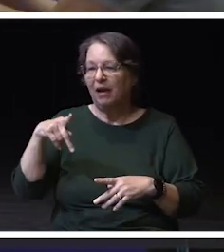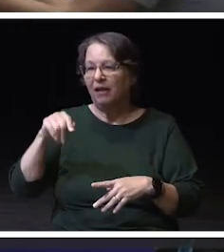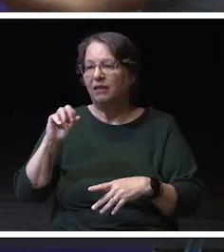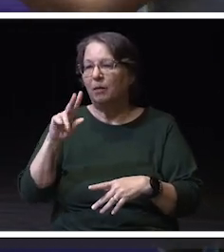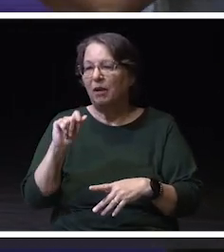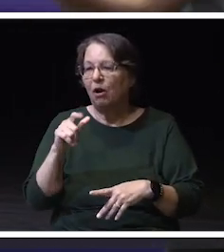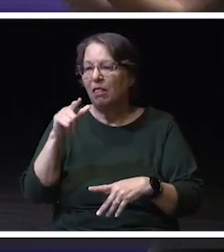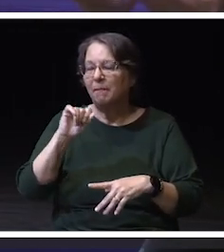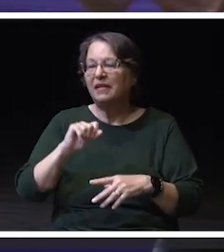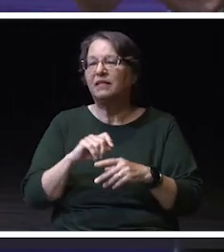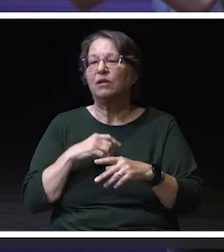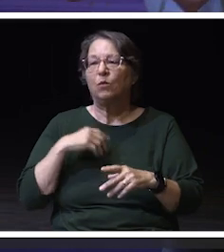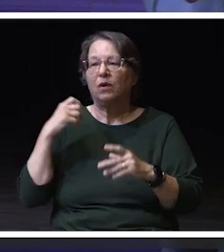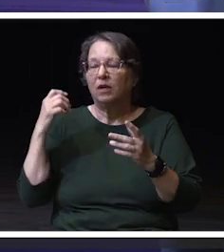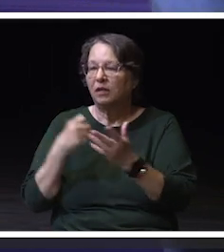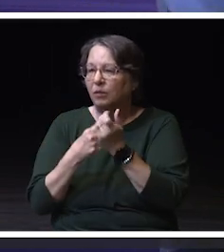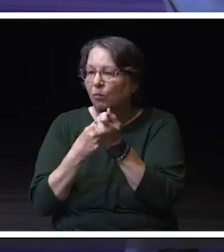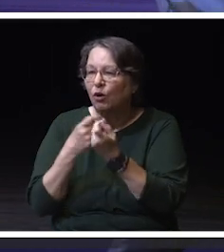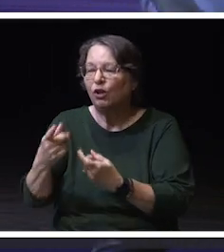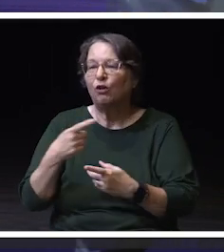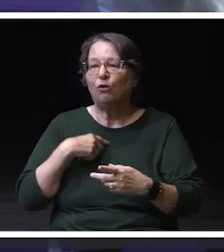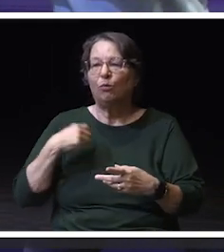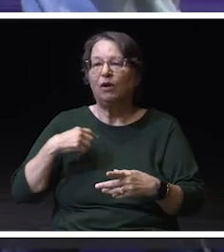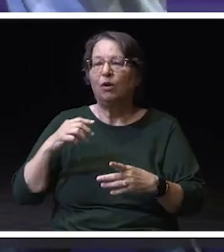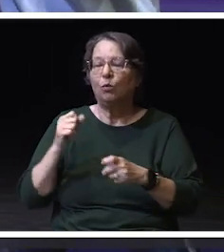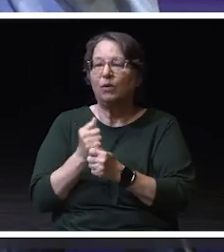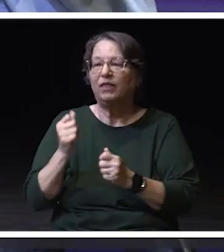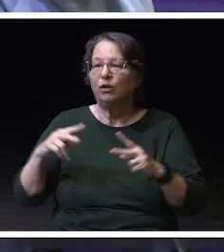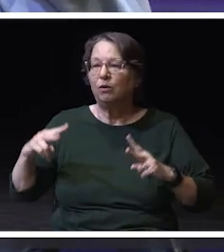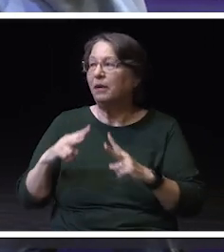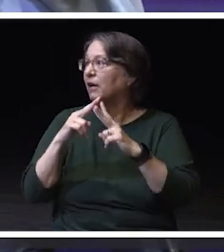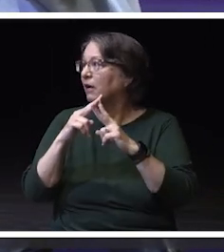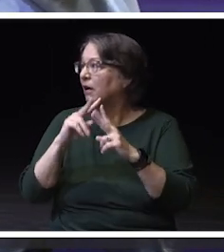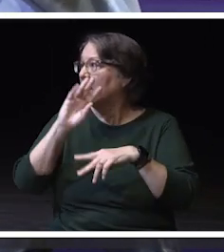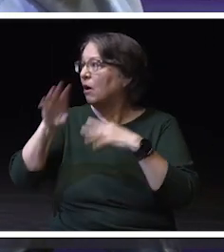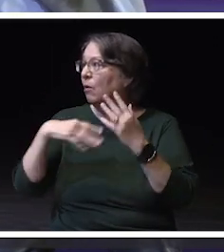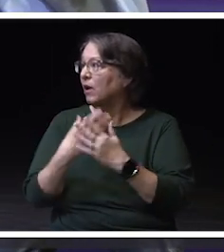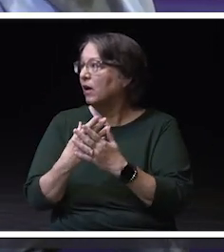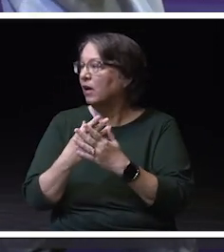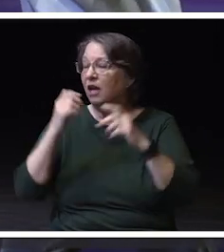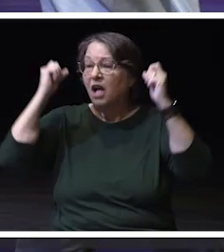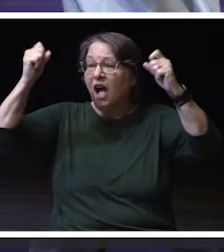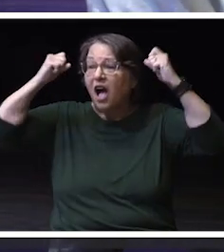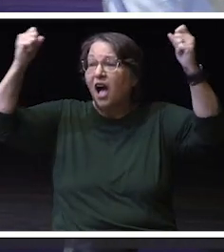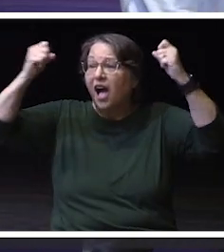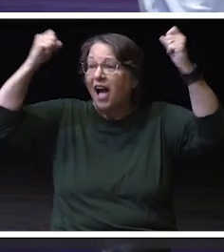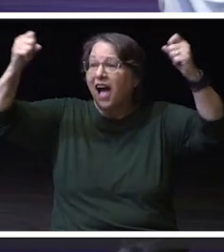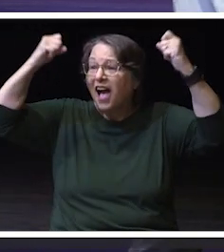we are there in Paris with you spiritually and we are cheering you on. Go Warhawks!